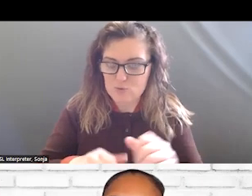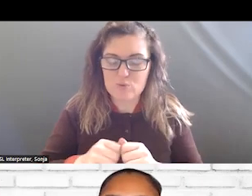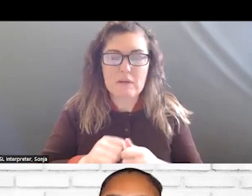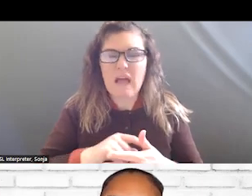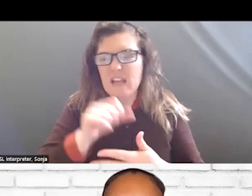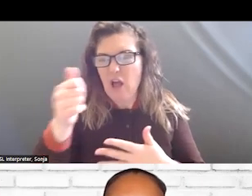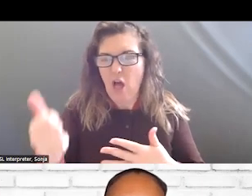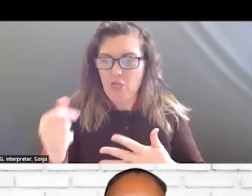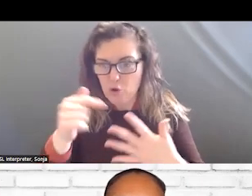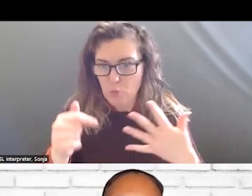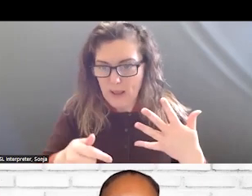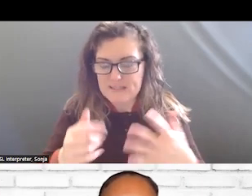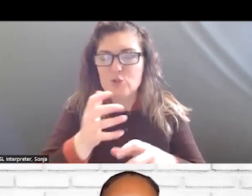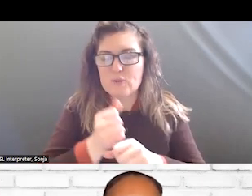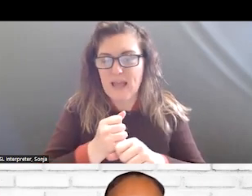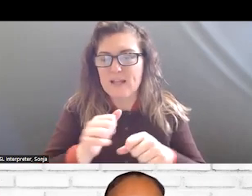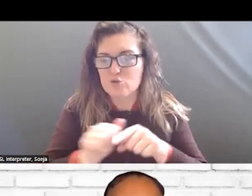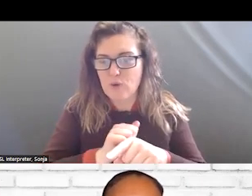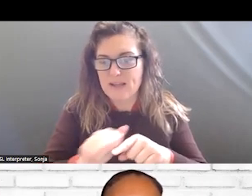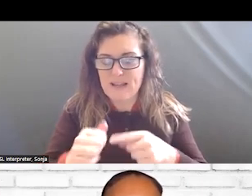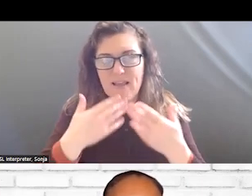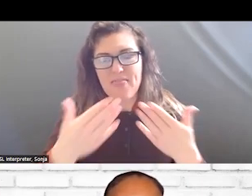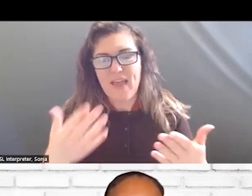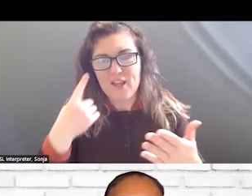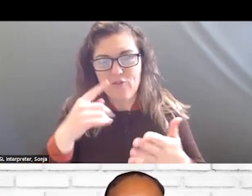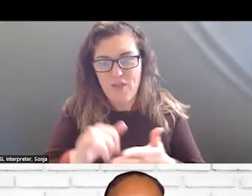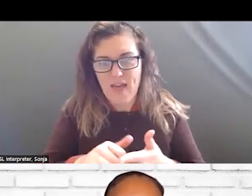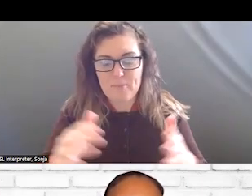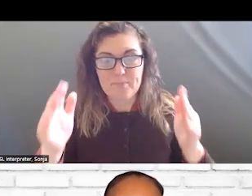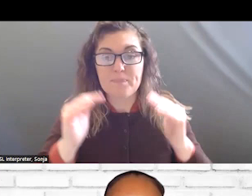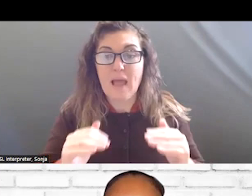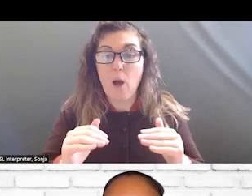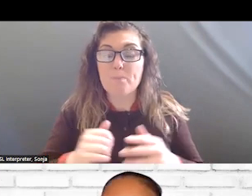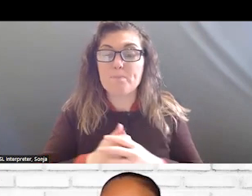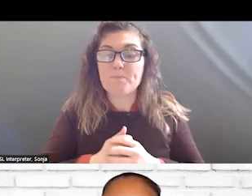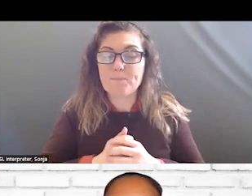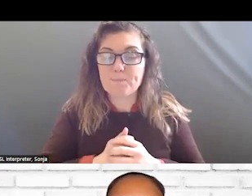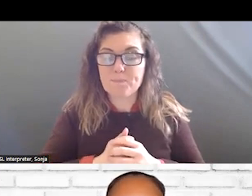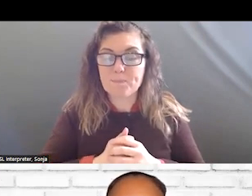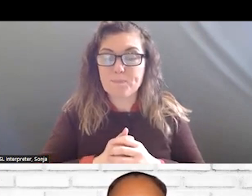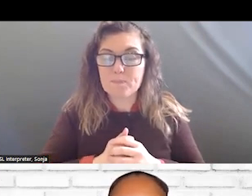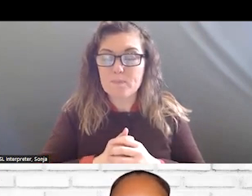RECEIVE THOSE TRAININGS. THANK YOU FOR THAT. WE ARE GOING TO MOVE FORWARD FOR A BRIEF